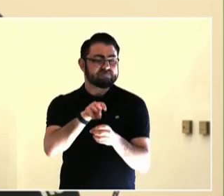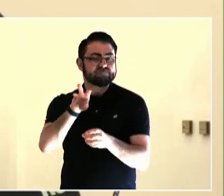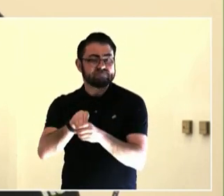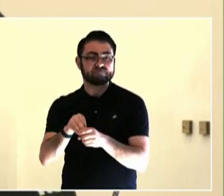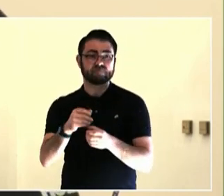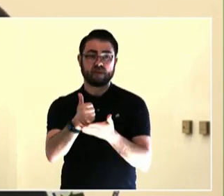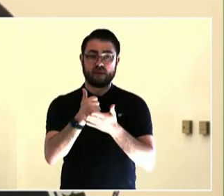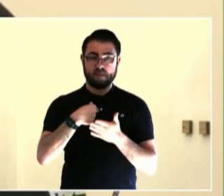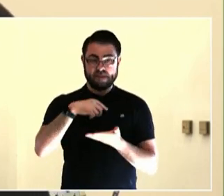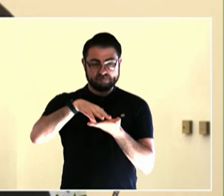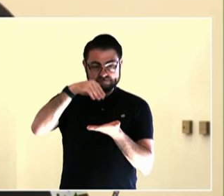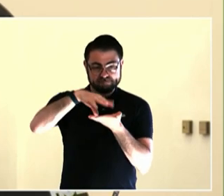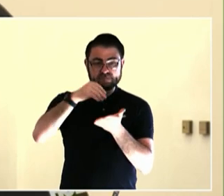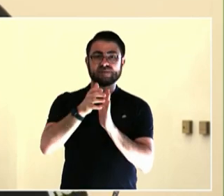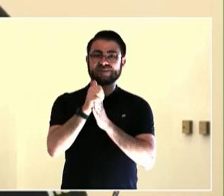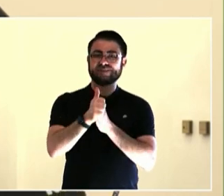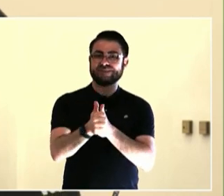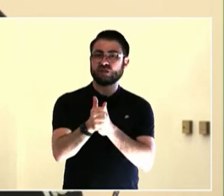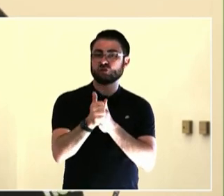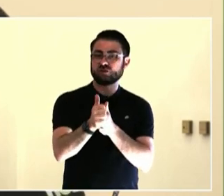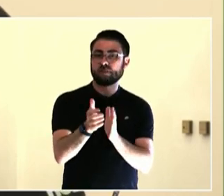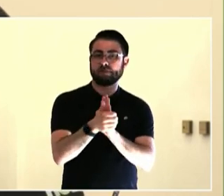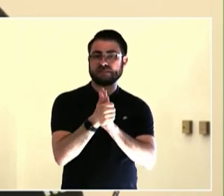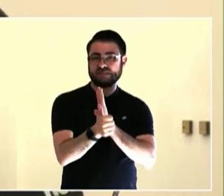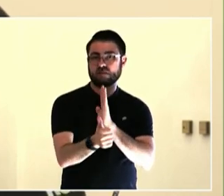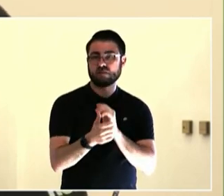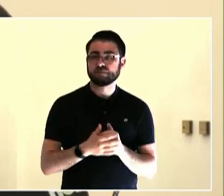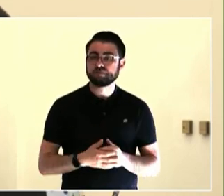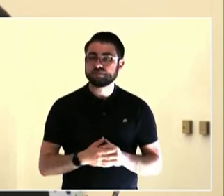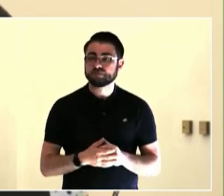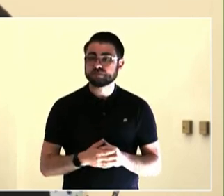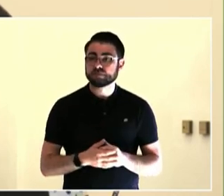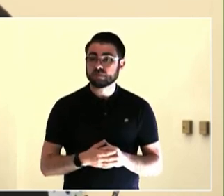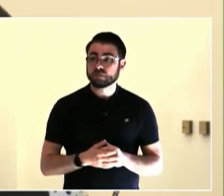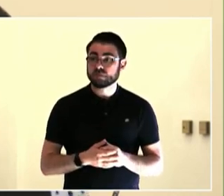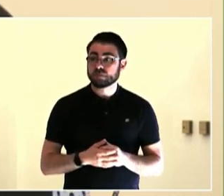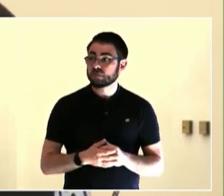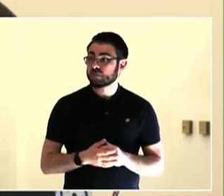We started proposing a safe